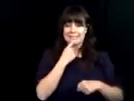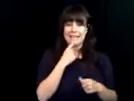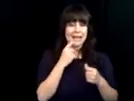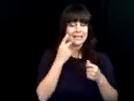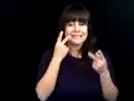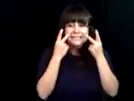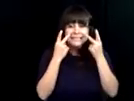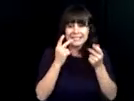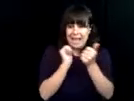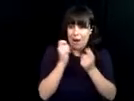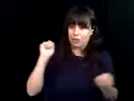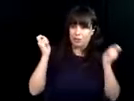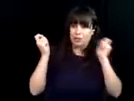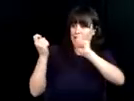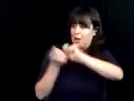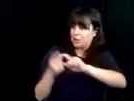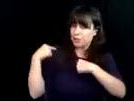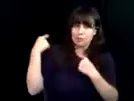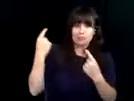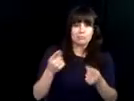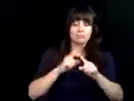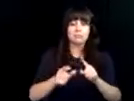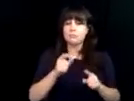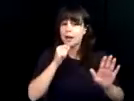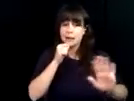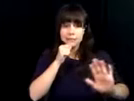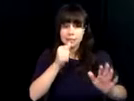where barriers to accessibility are coming down, we can truly